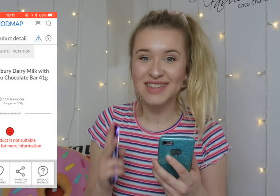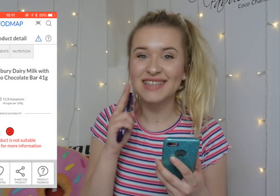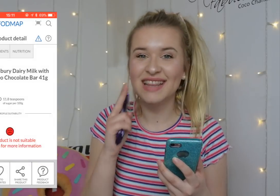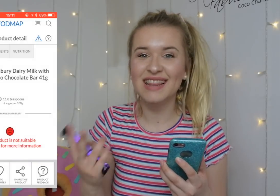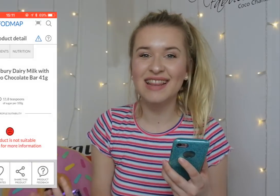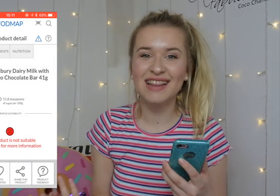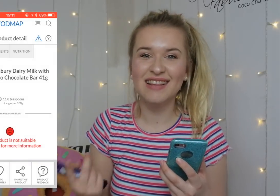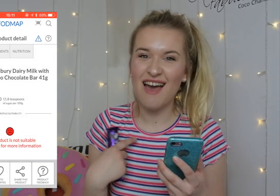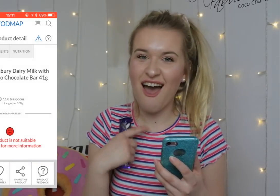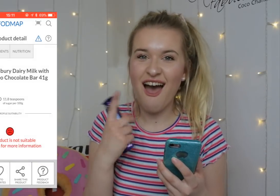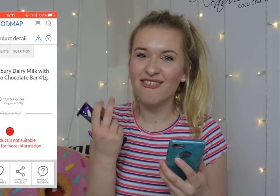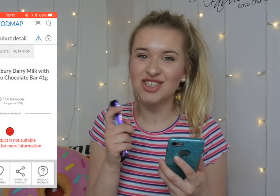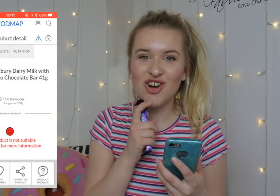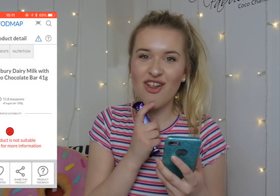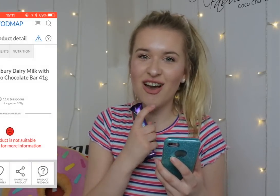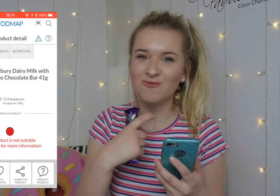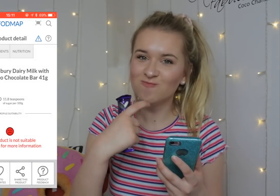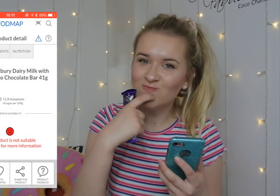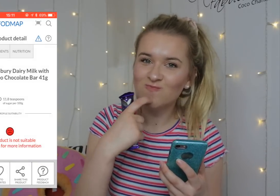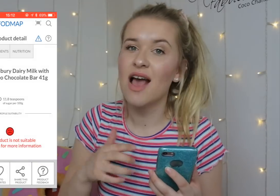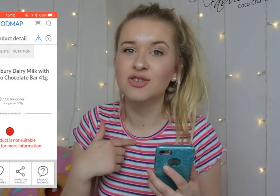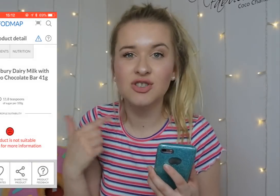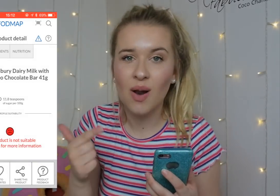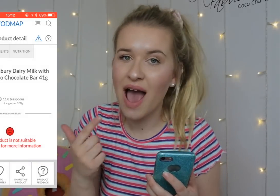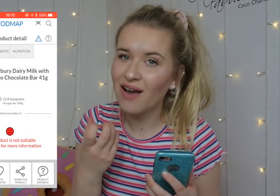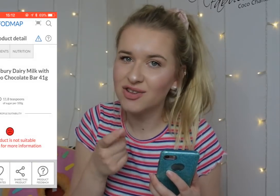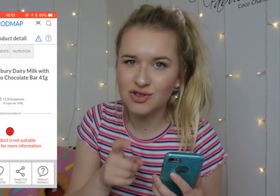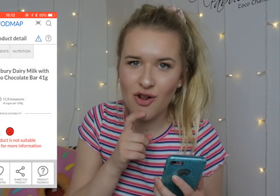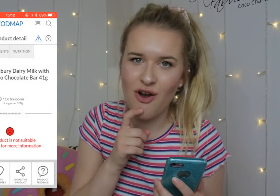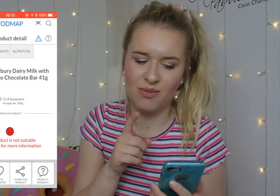See... I can't have chocolate.